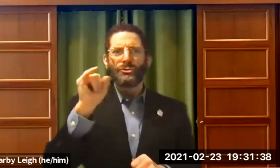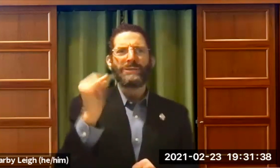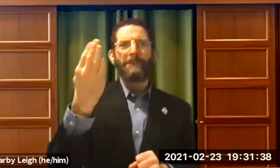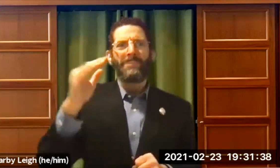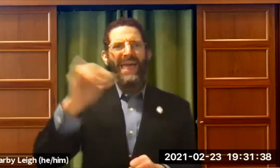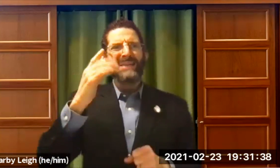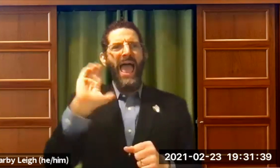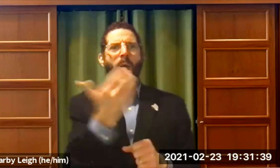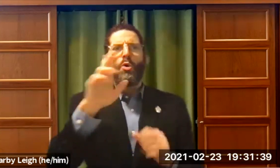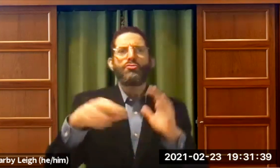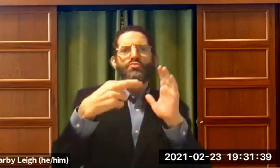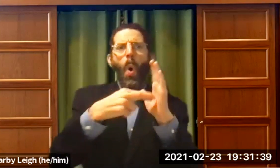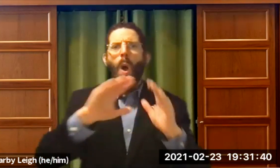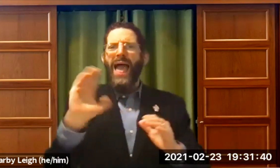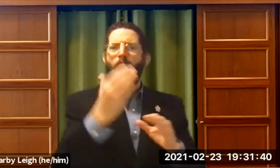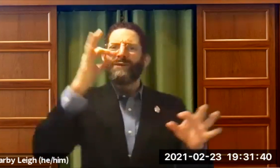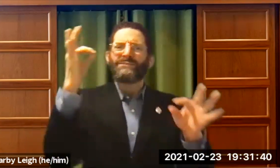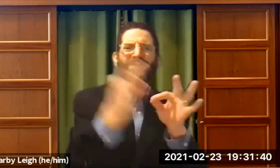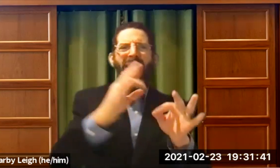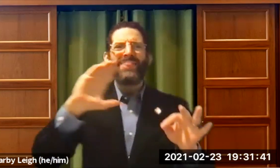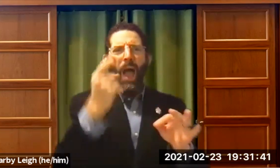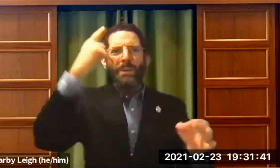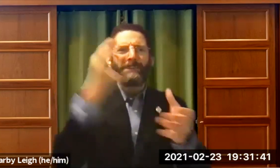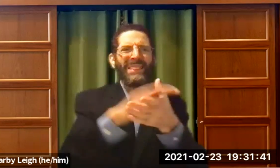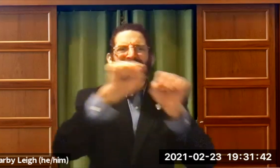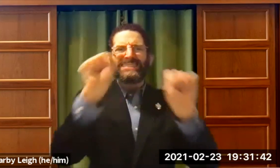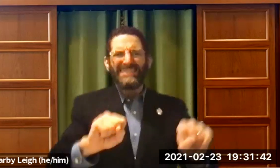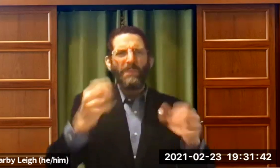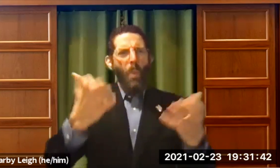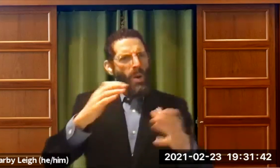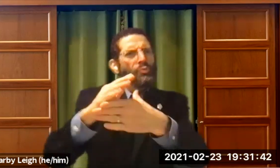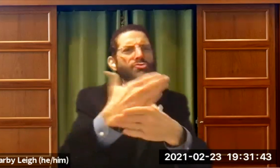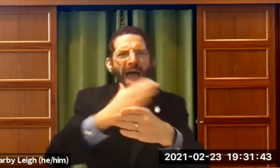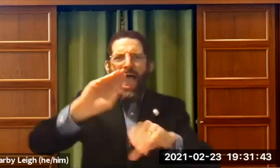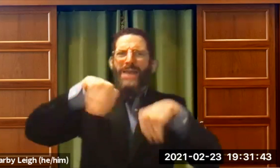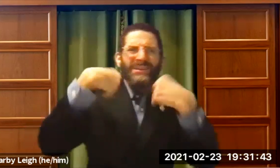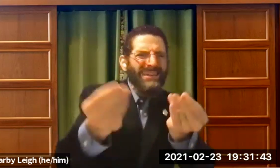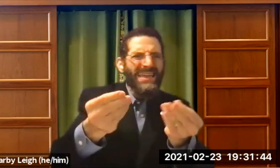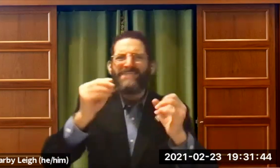Jewish deaf person. He could be our role model. He could bring our faith to the community.